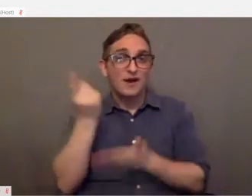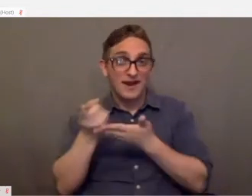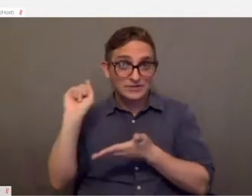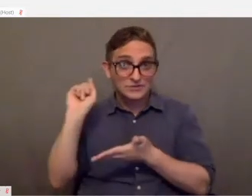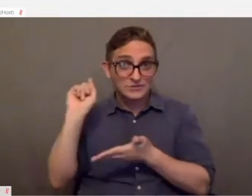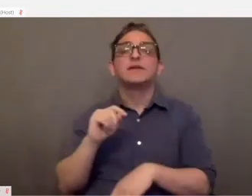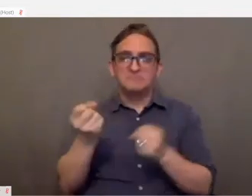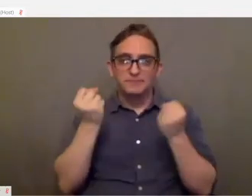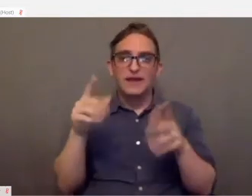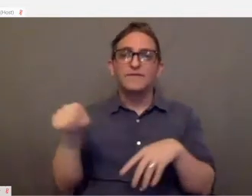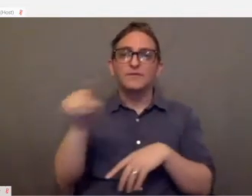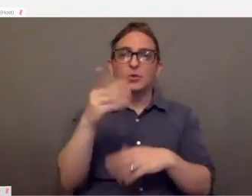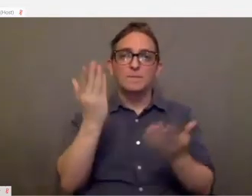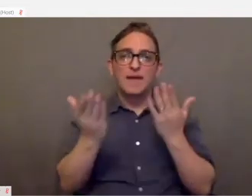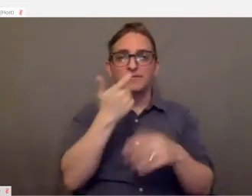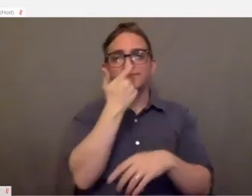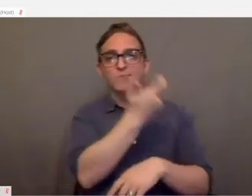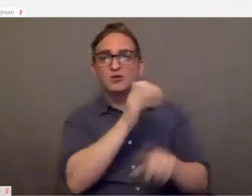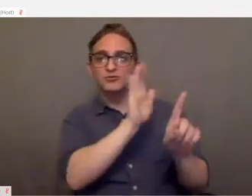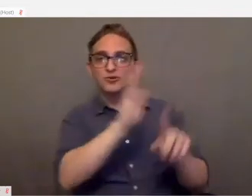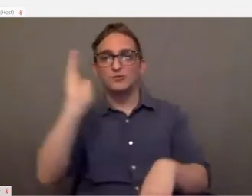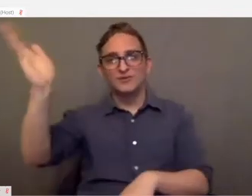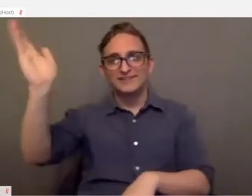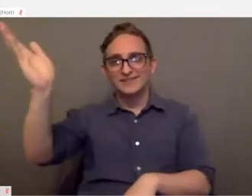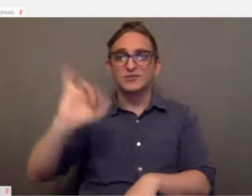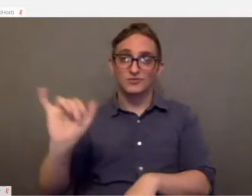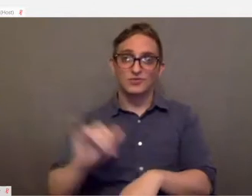Many of you may have been there for her presentation as well.